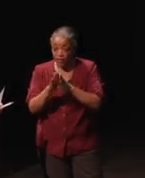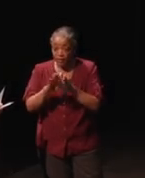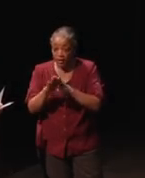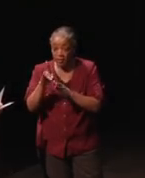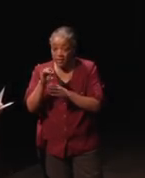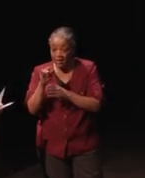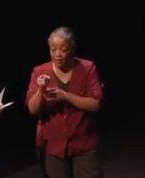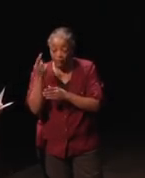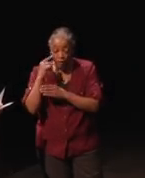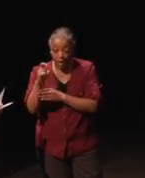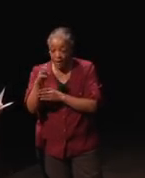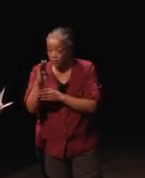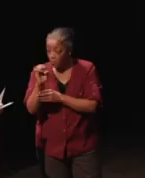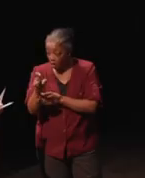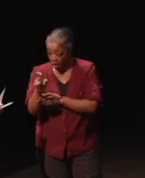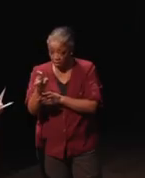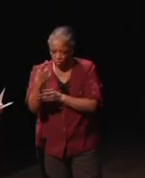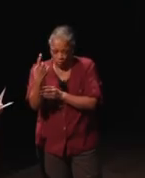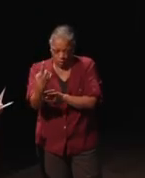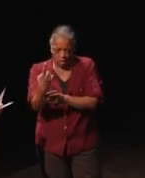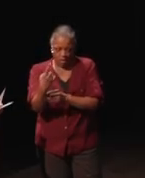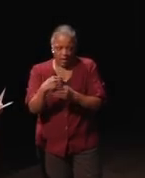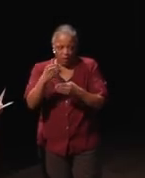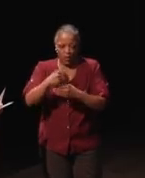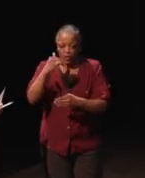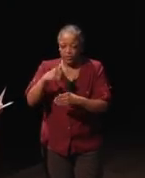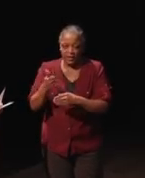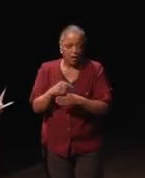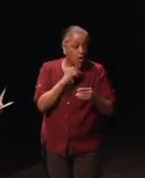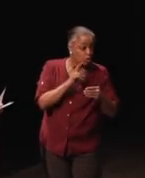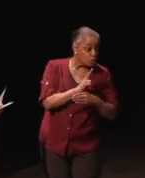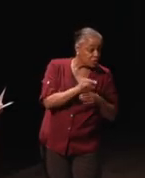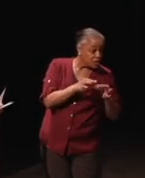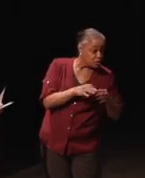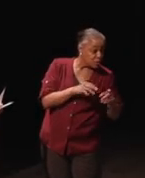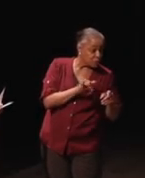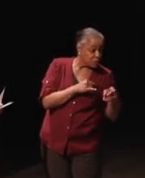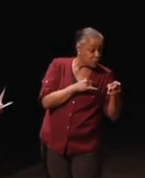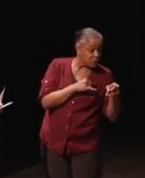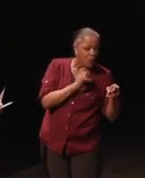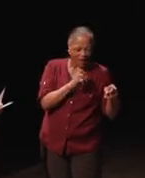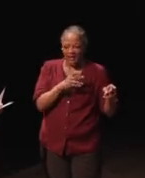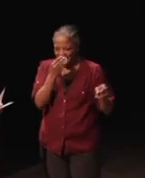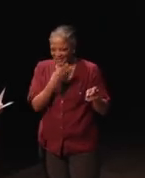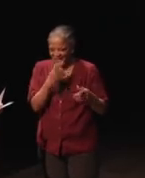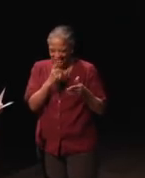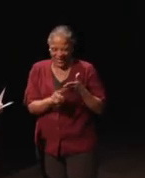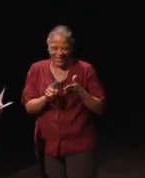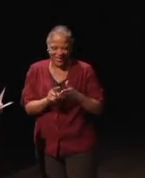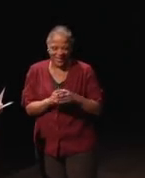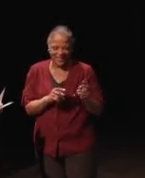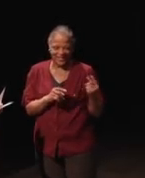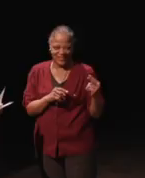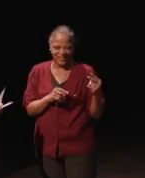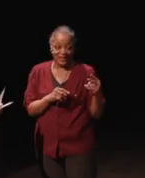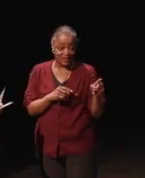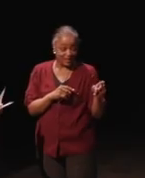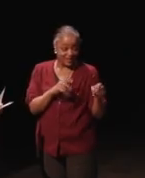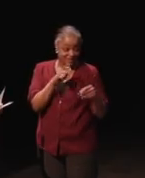X Box One and Windows 10 devices with text to speech. For example, Halo Wars and